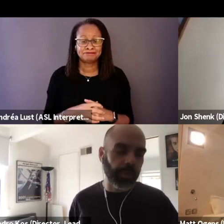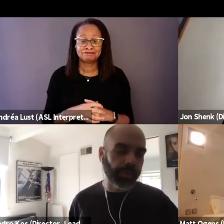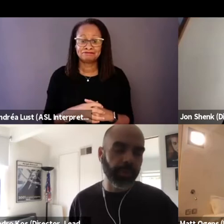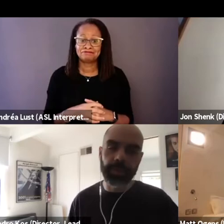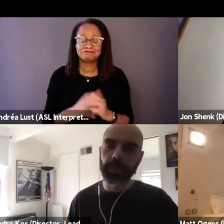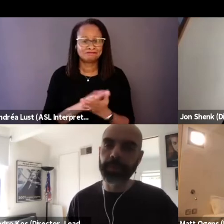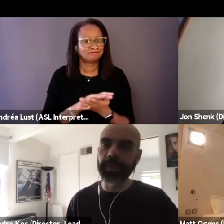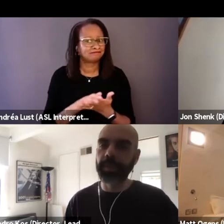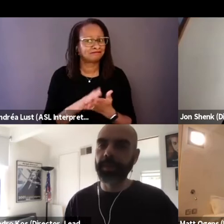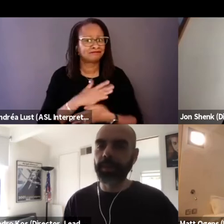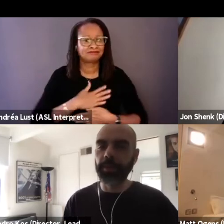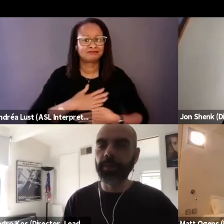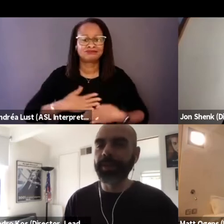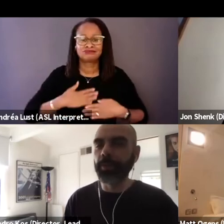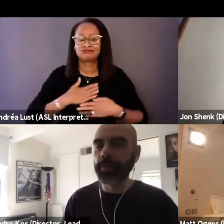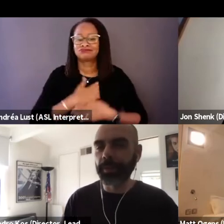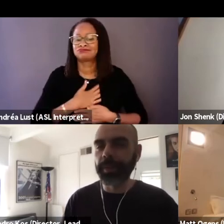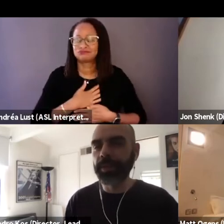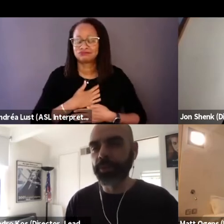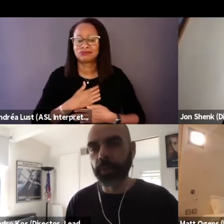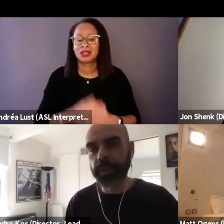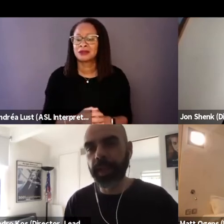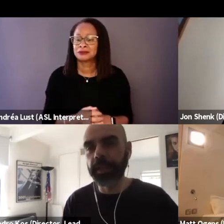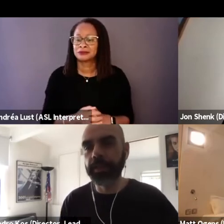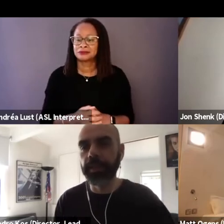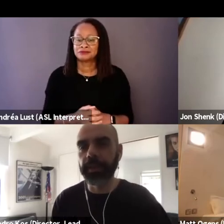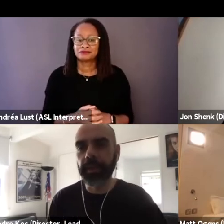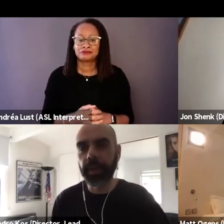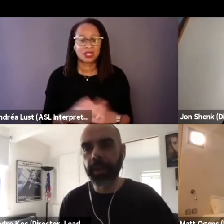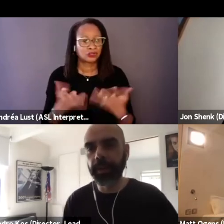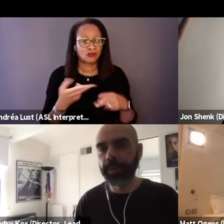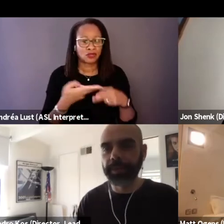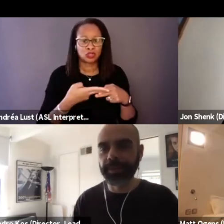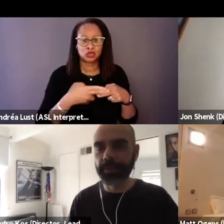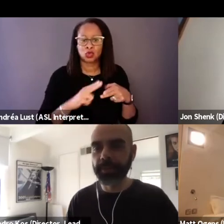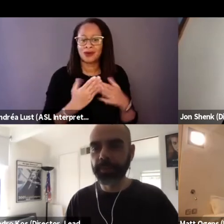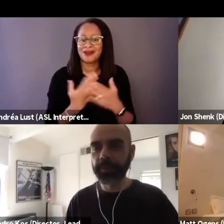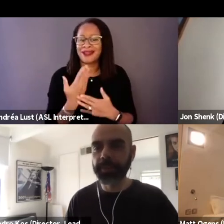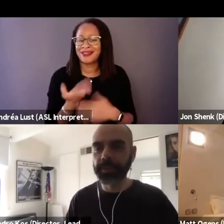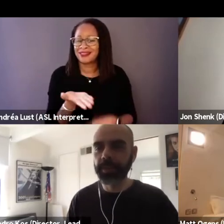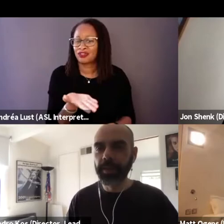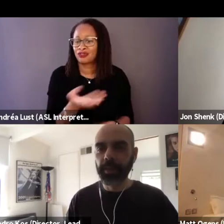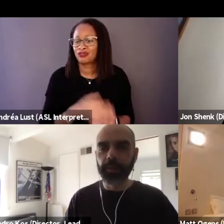and also there was already a shorthand there. And so we,